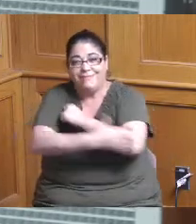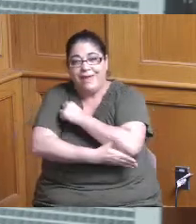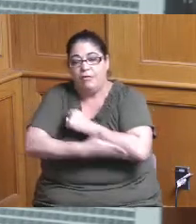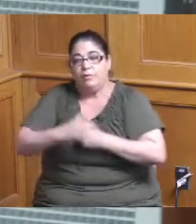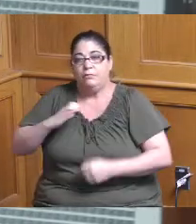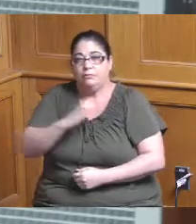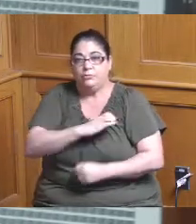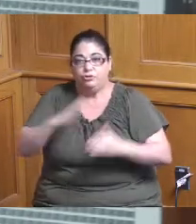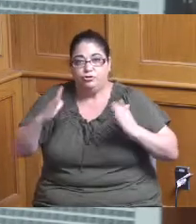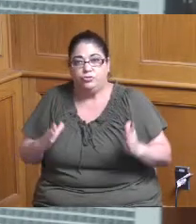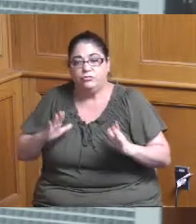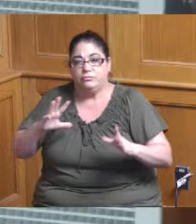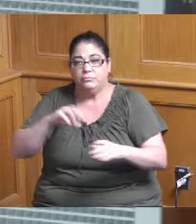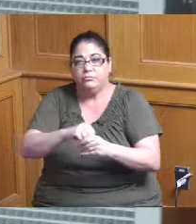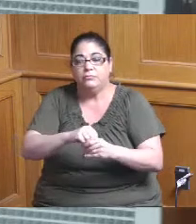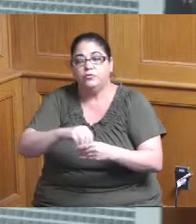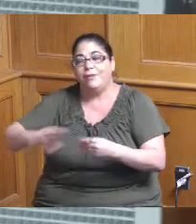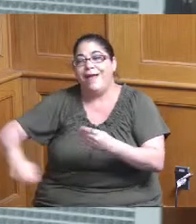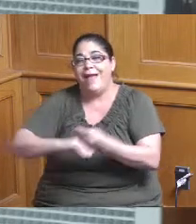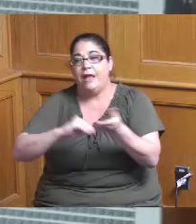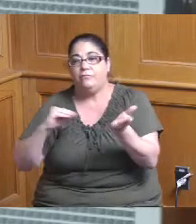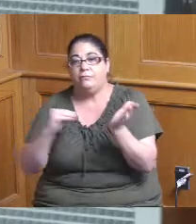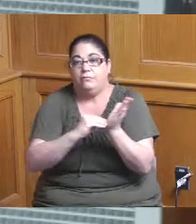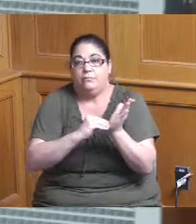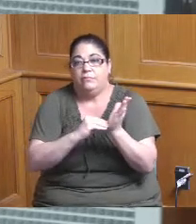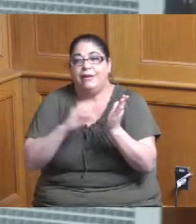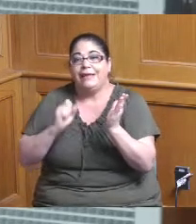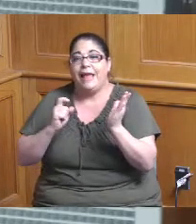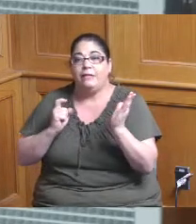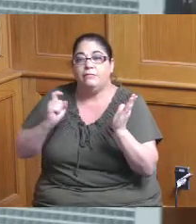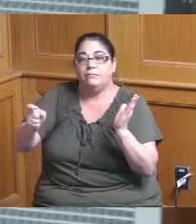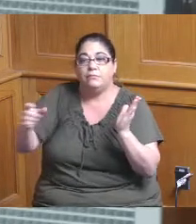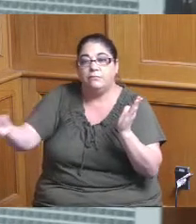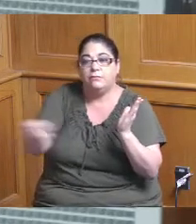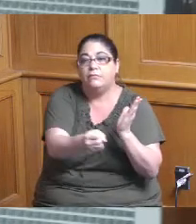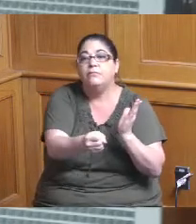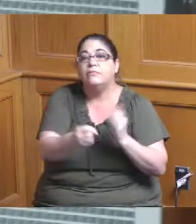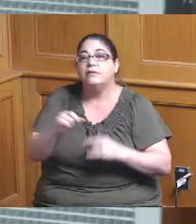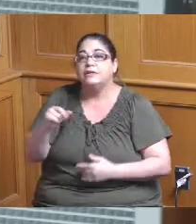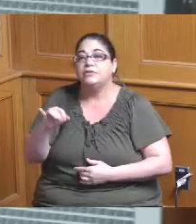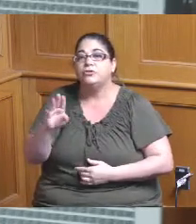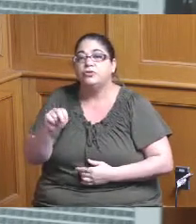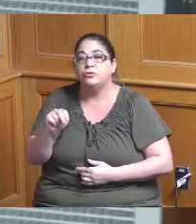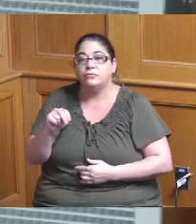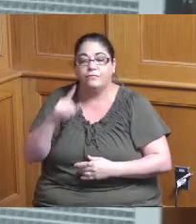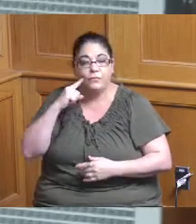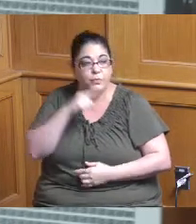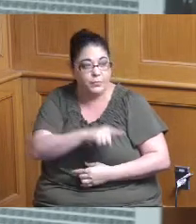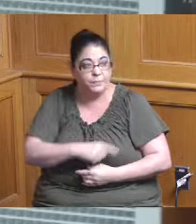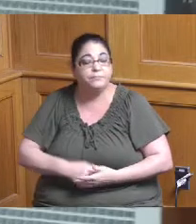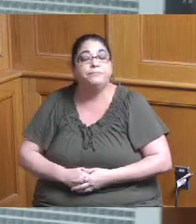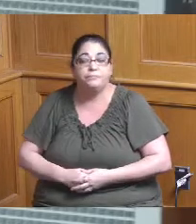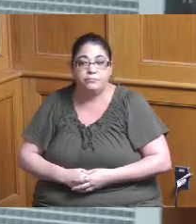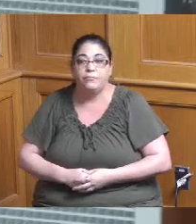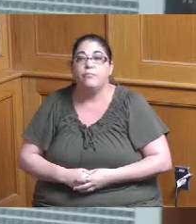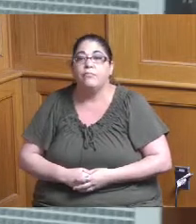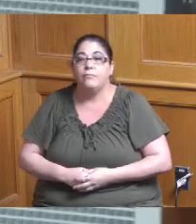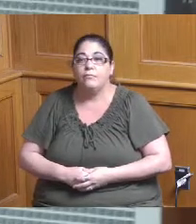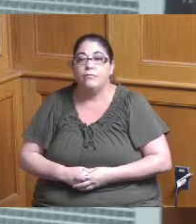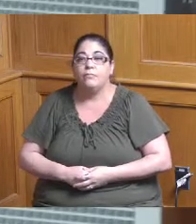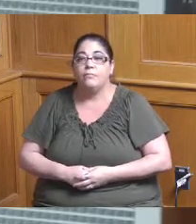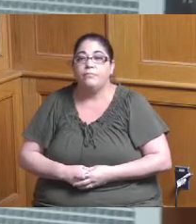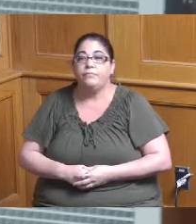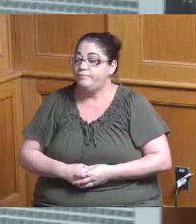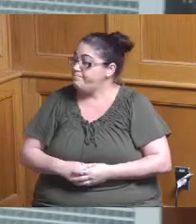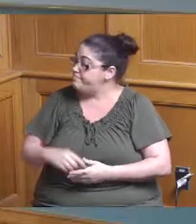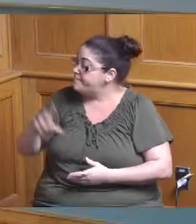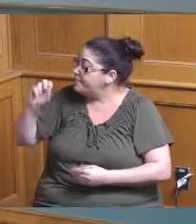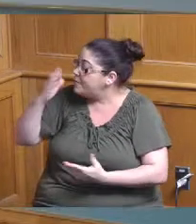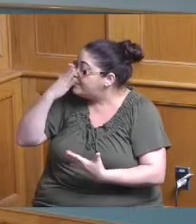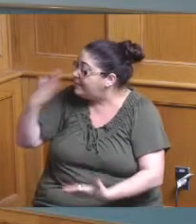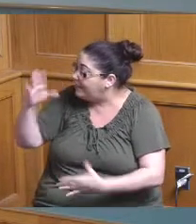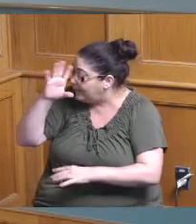that to which a intern can be assigned okay okay any questions no I thank you so much I thank you